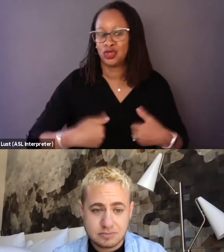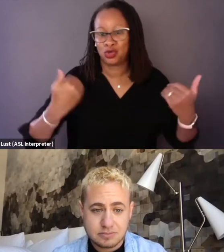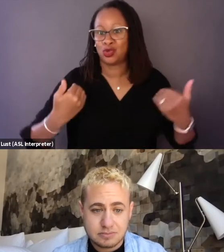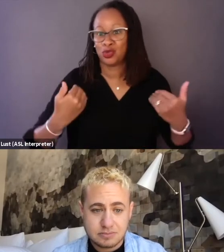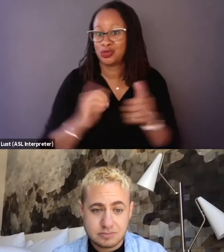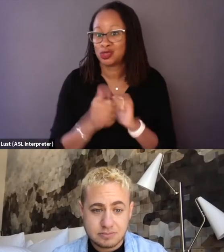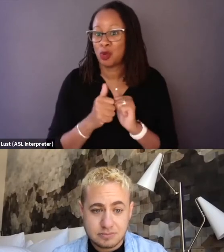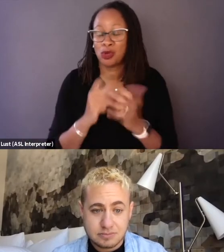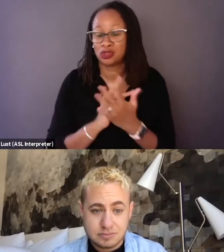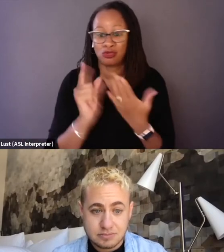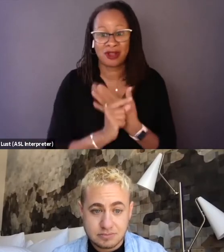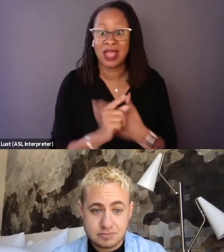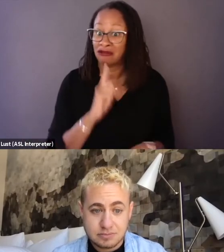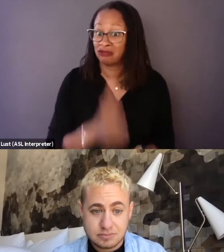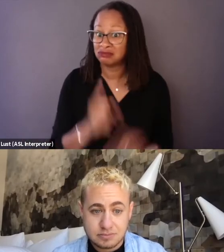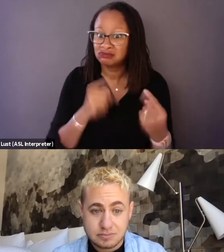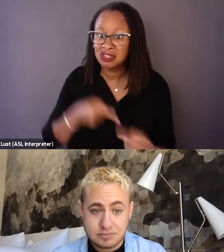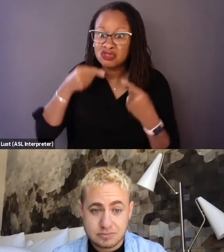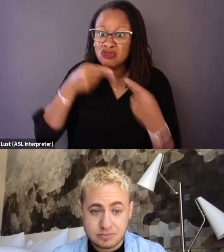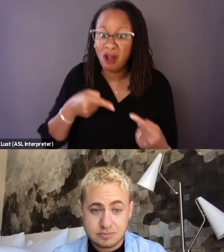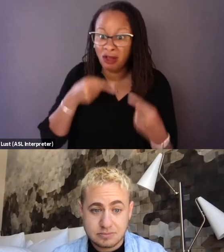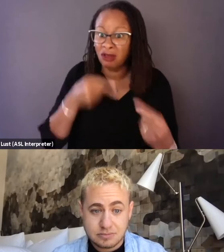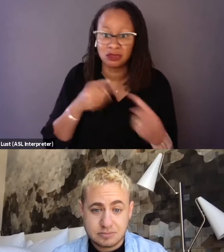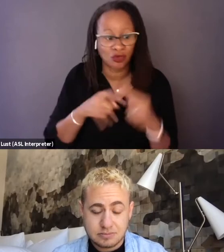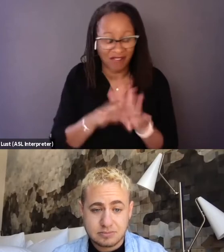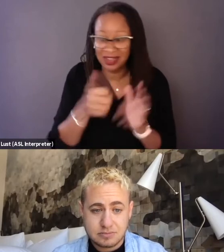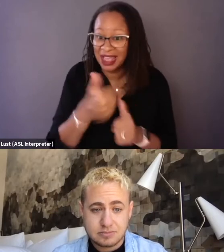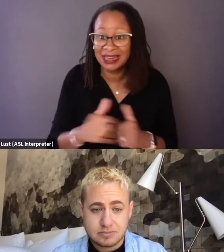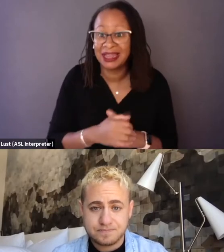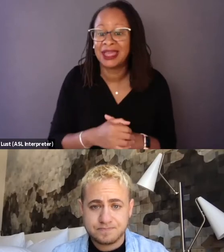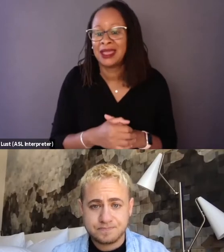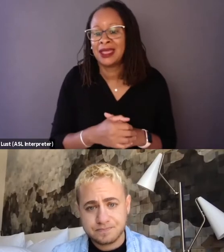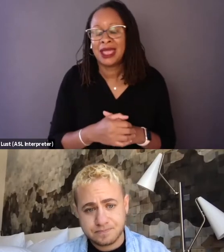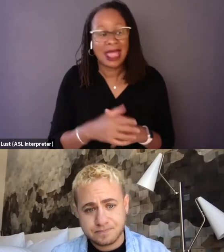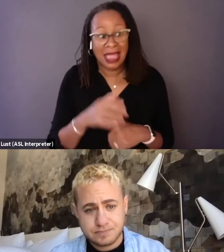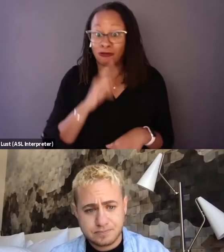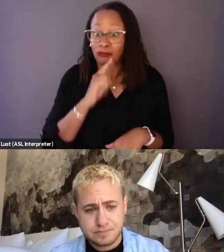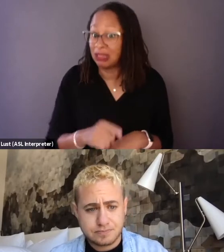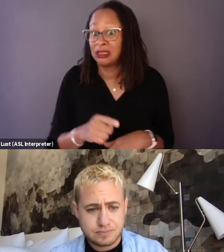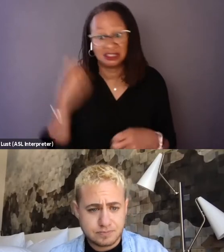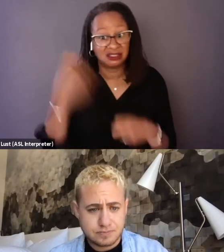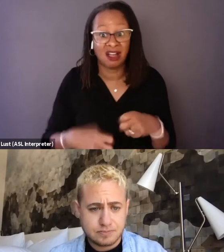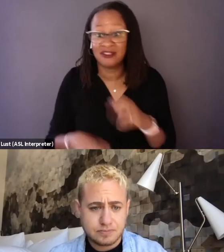It was a struggle to find any and certainly more of a struggle to find any who would want to tell their story on camera.